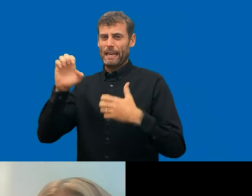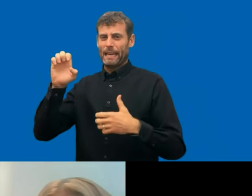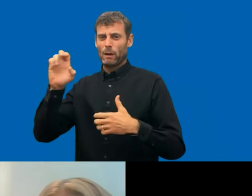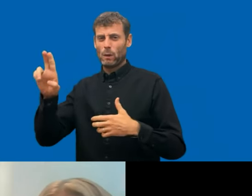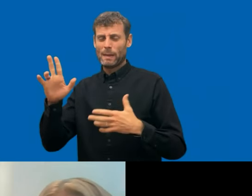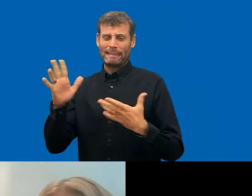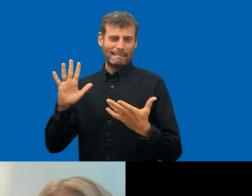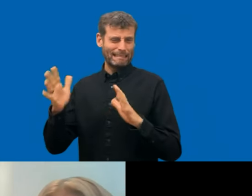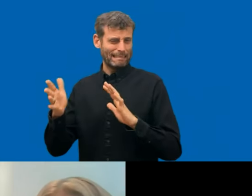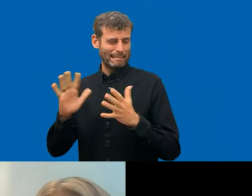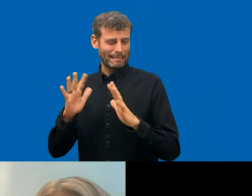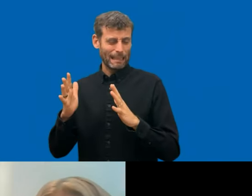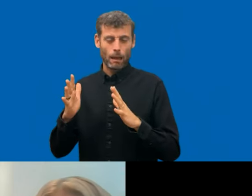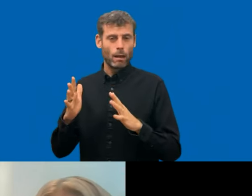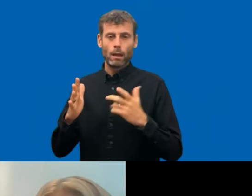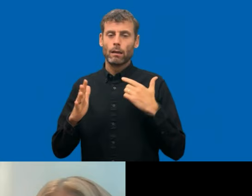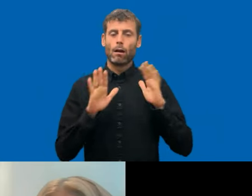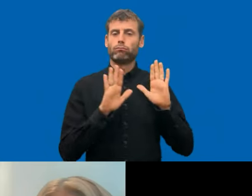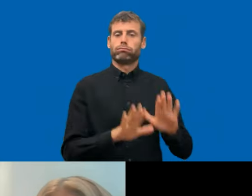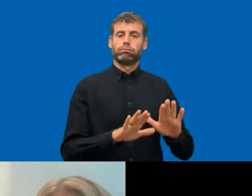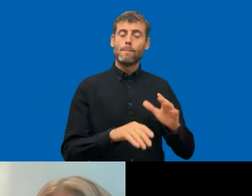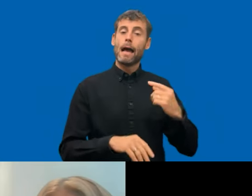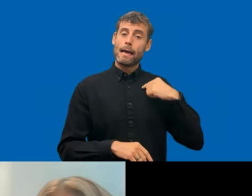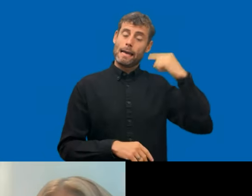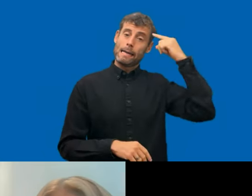would interfere with the whole accessibility work in your own country. You could have your